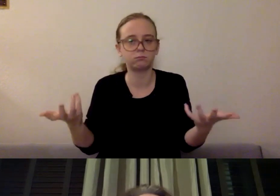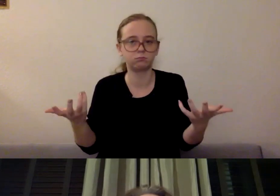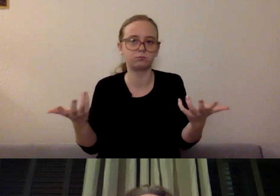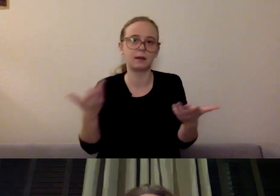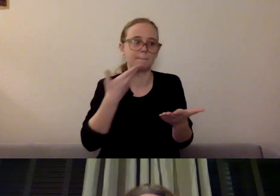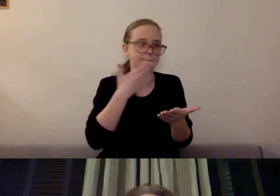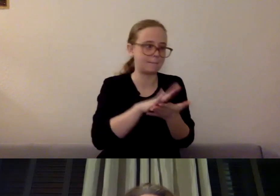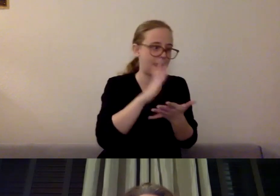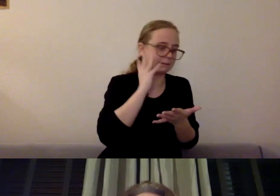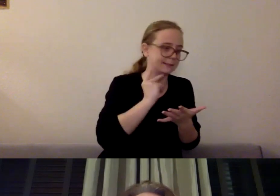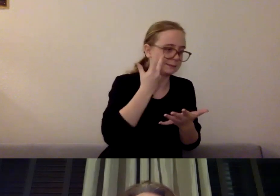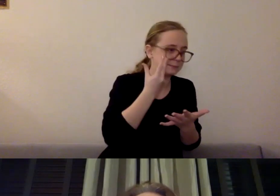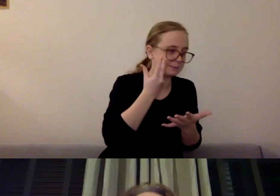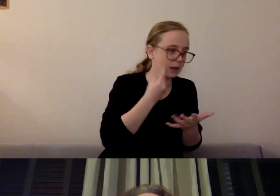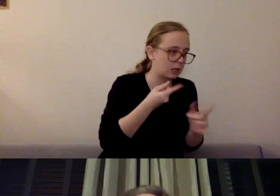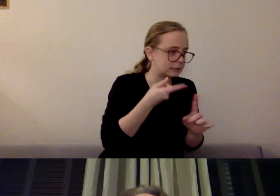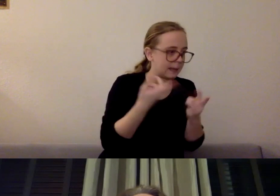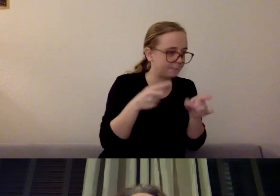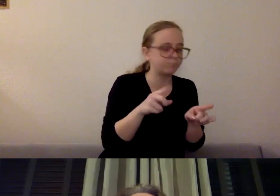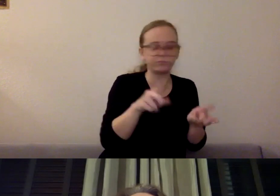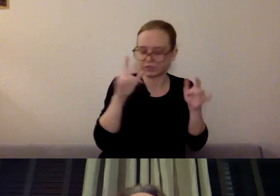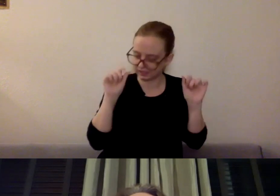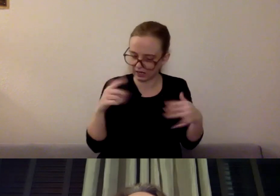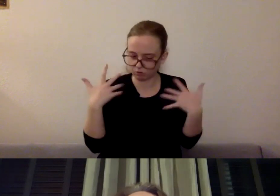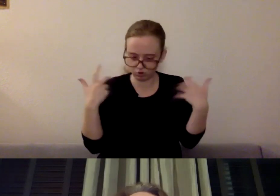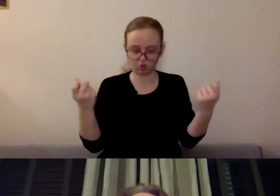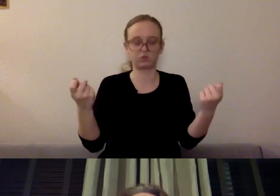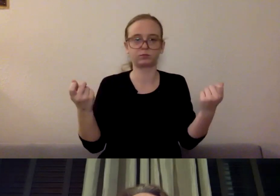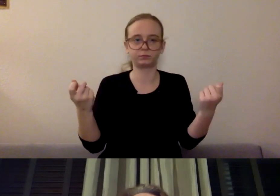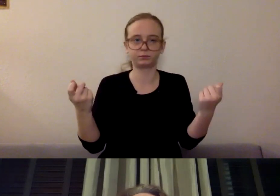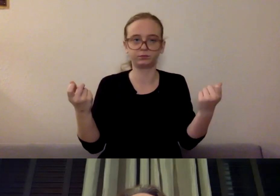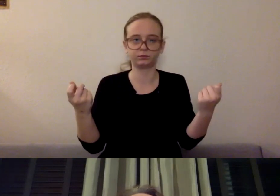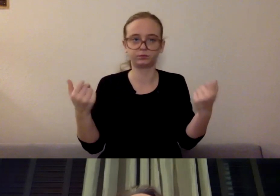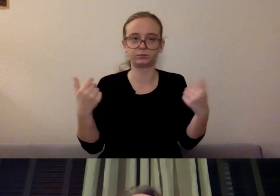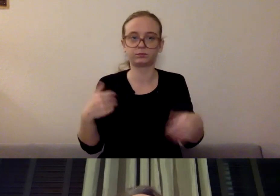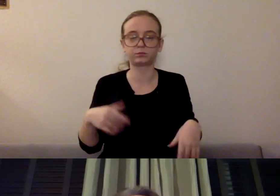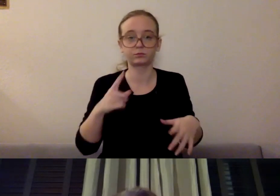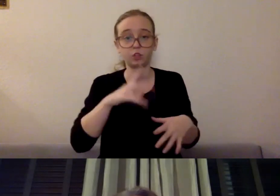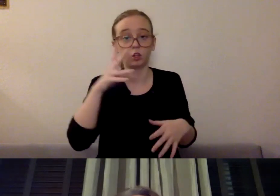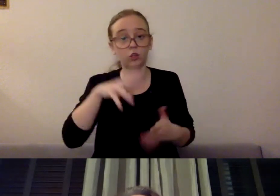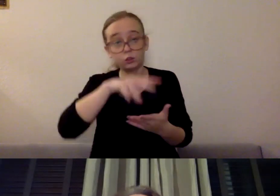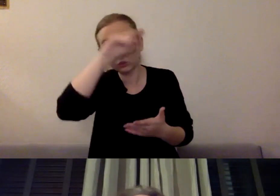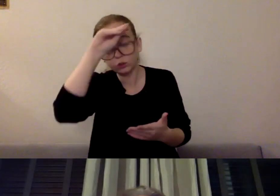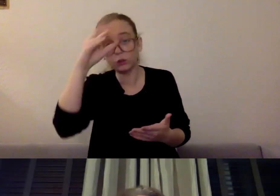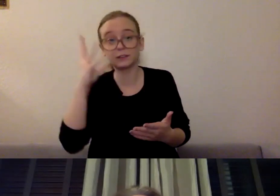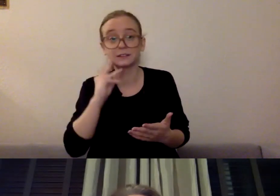by learning ways to adapt, by developing, practicing, learning flexibility,